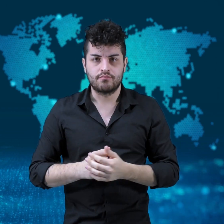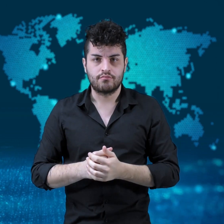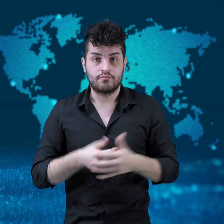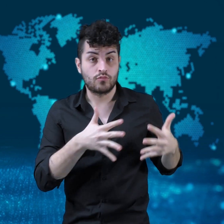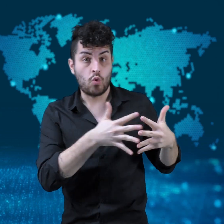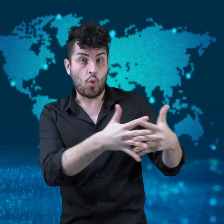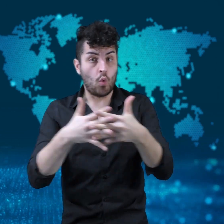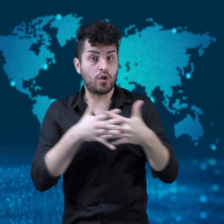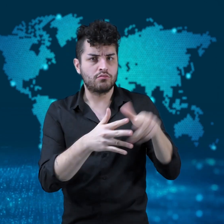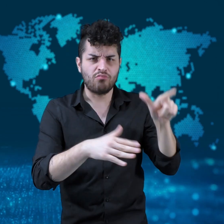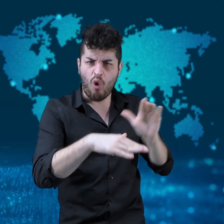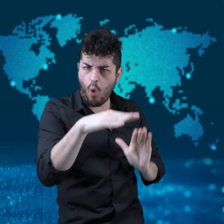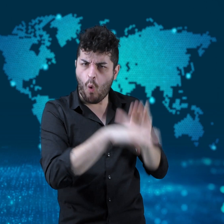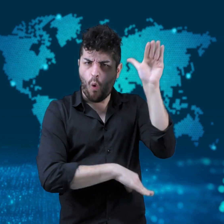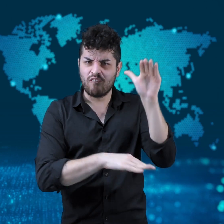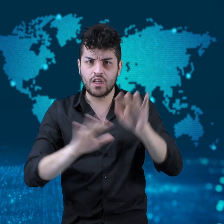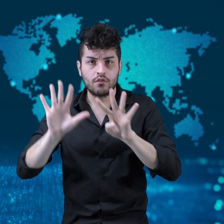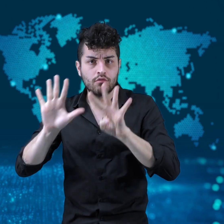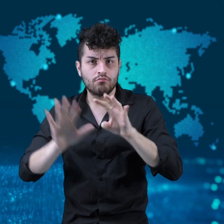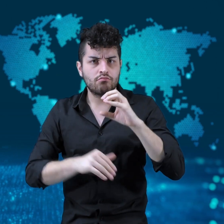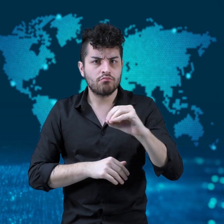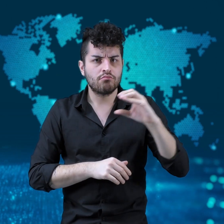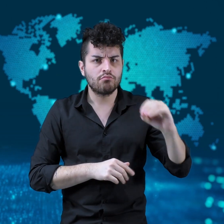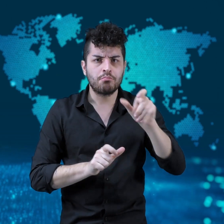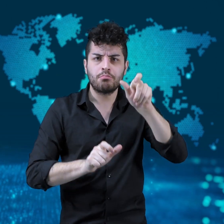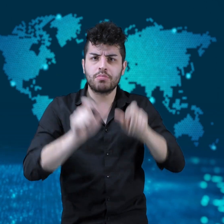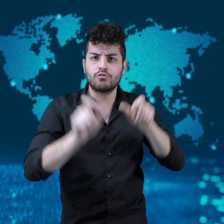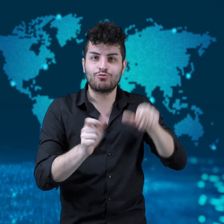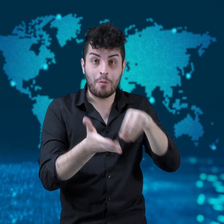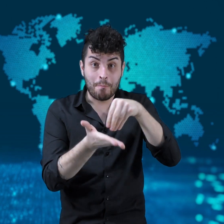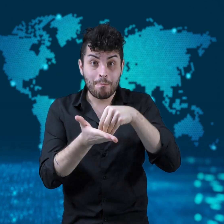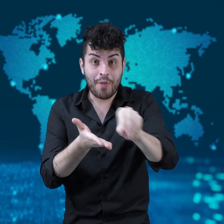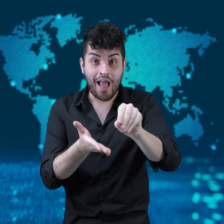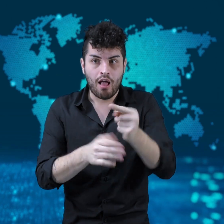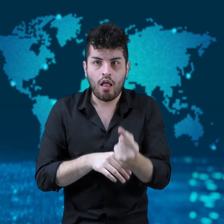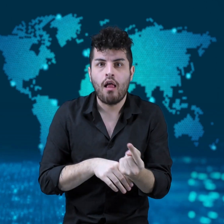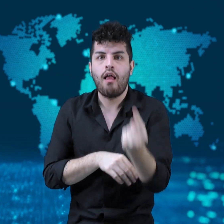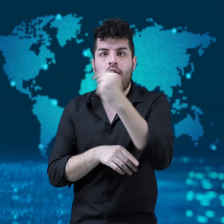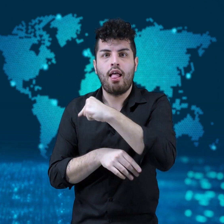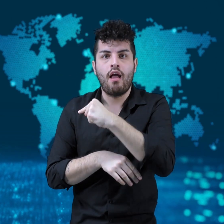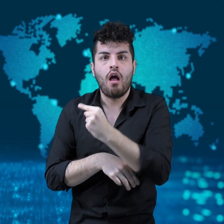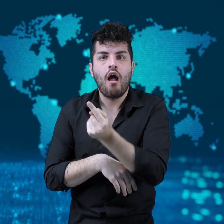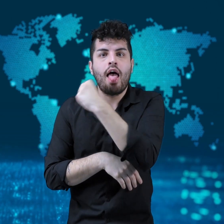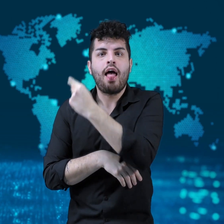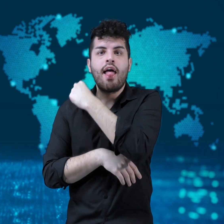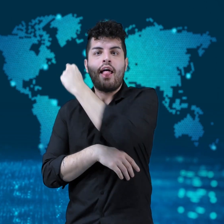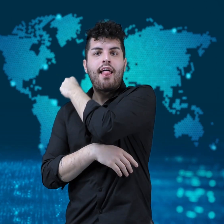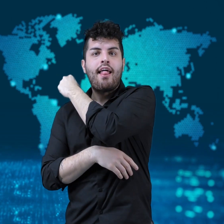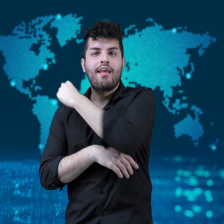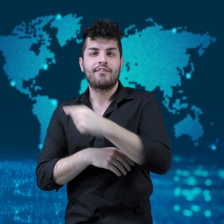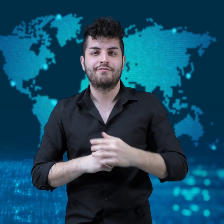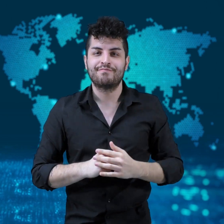Over 900 people “pay it forward”.